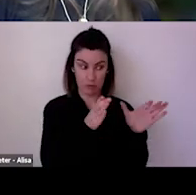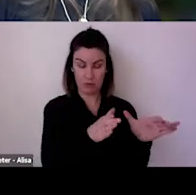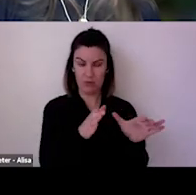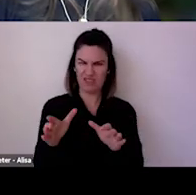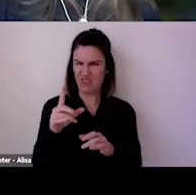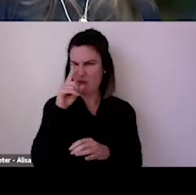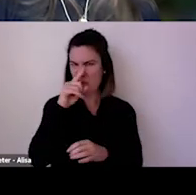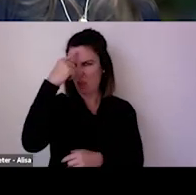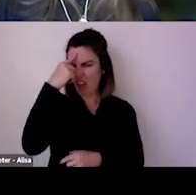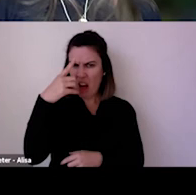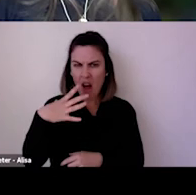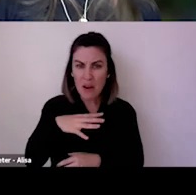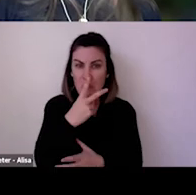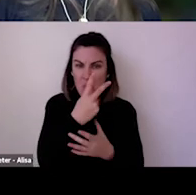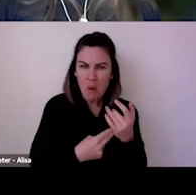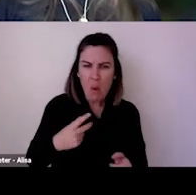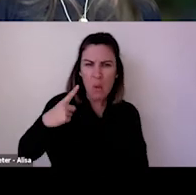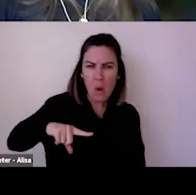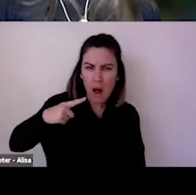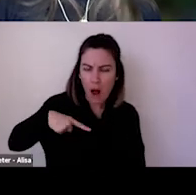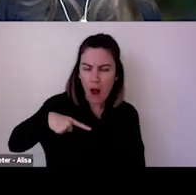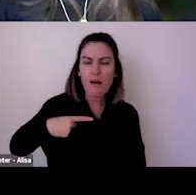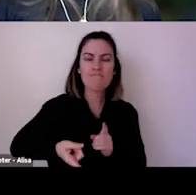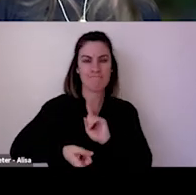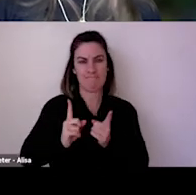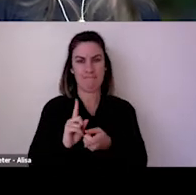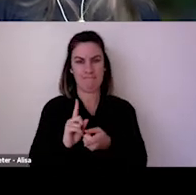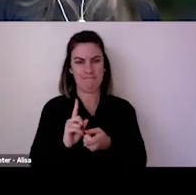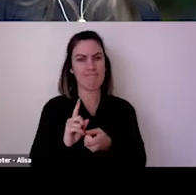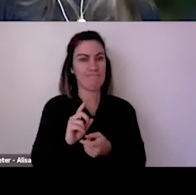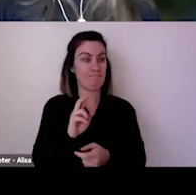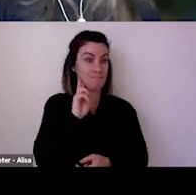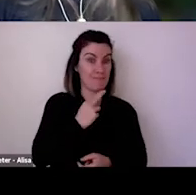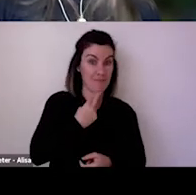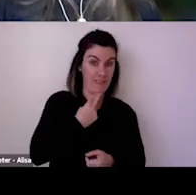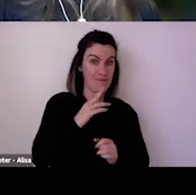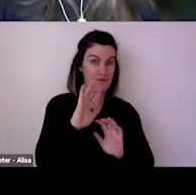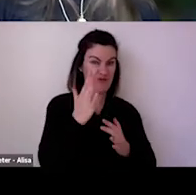excellent information are less likely to need to make a complaint in relation to a ticketing issue.